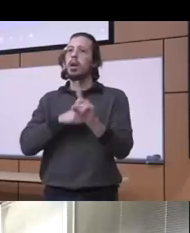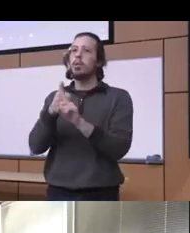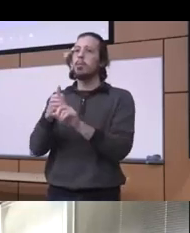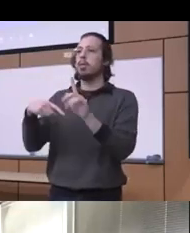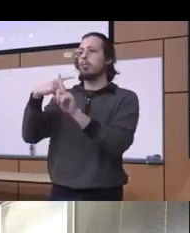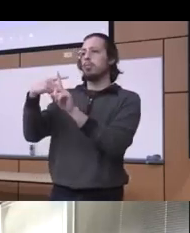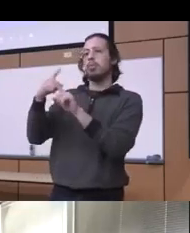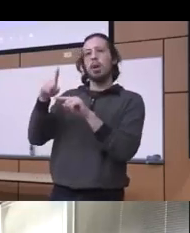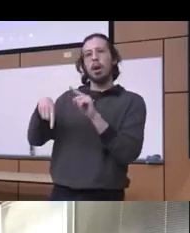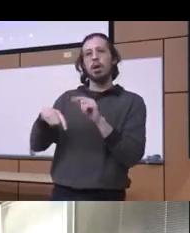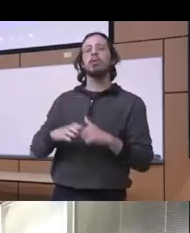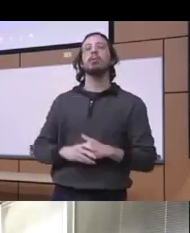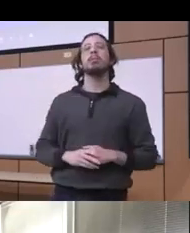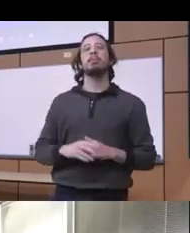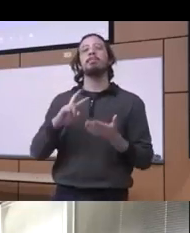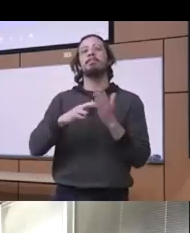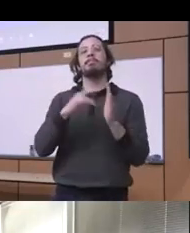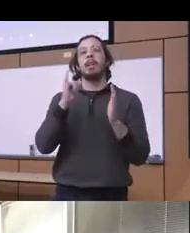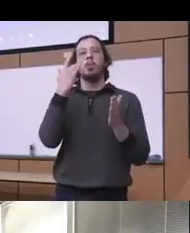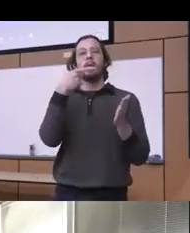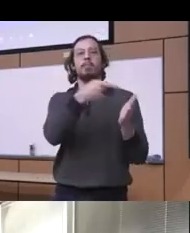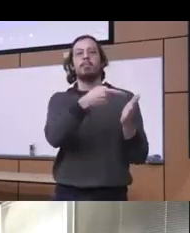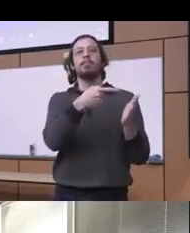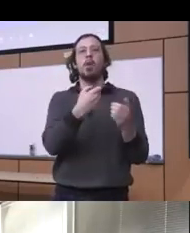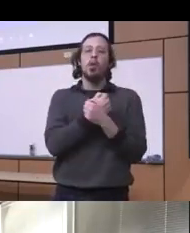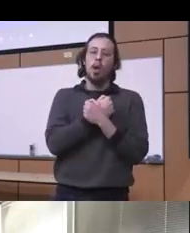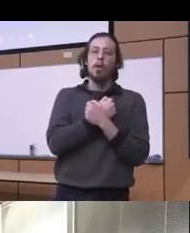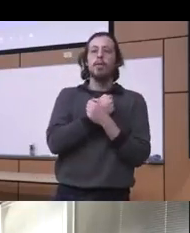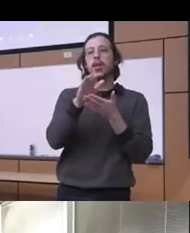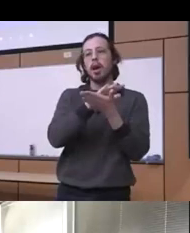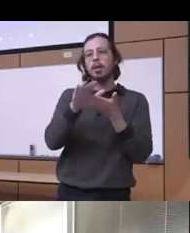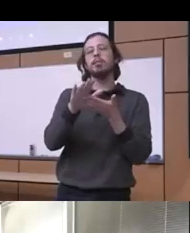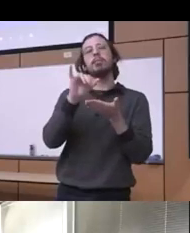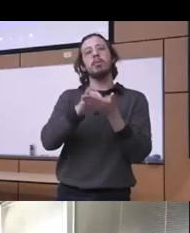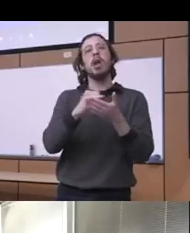kindness which is really kind of a whole family of loving and tension and kind action which can